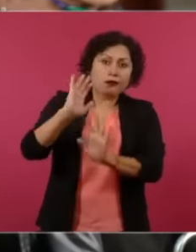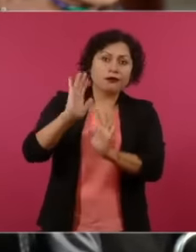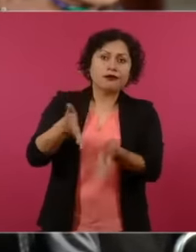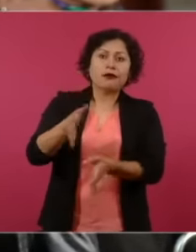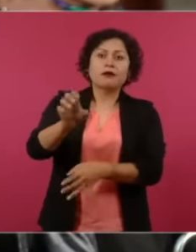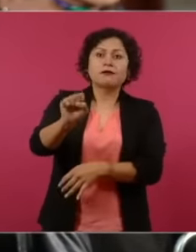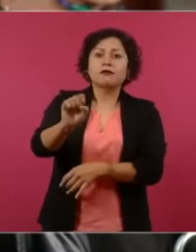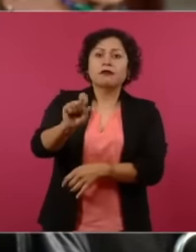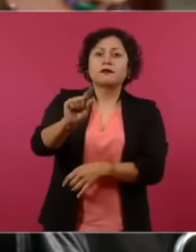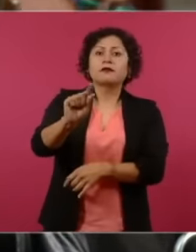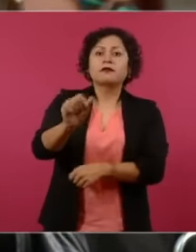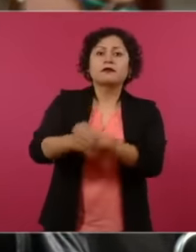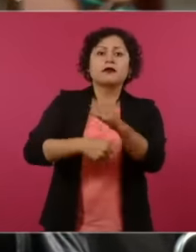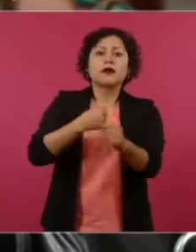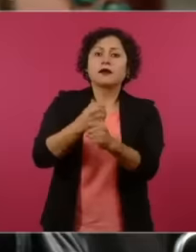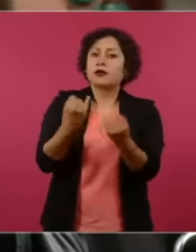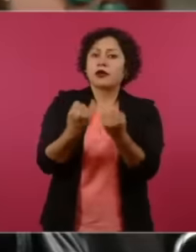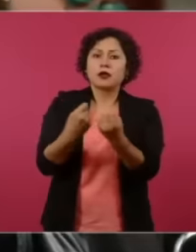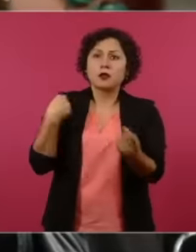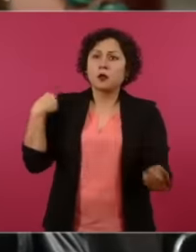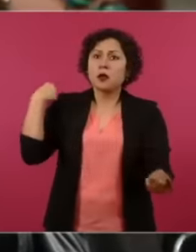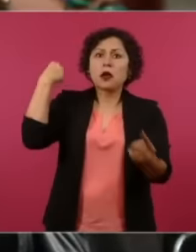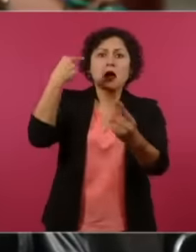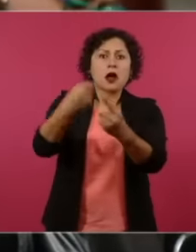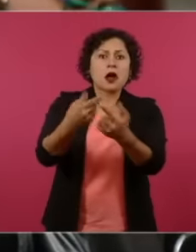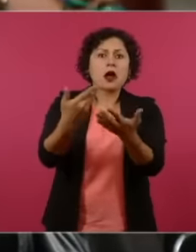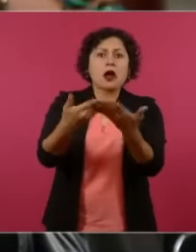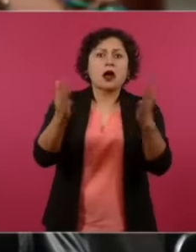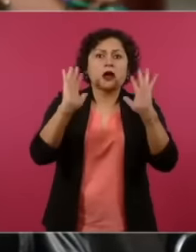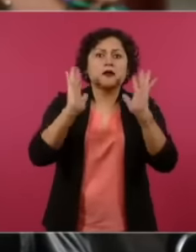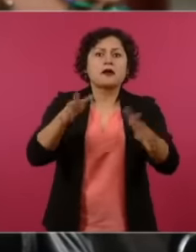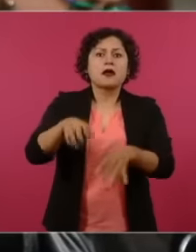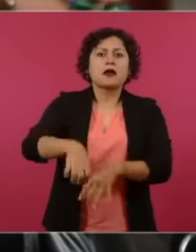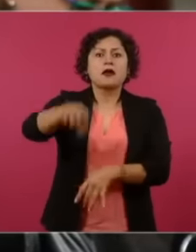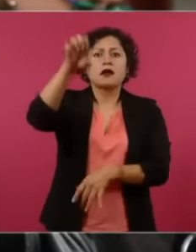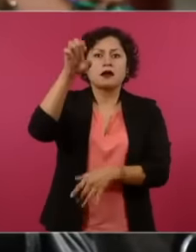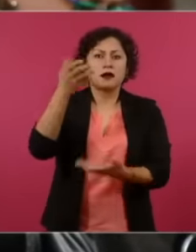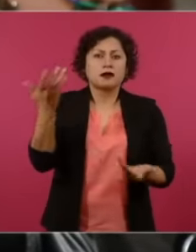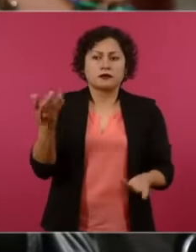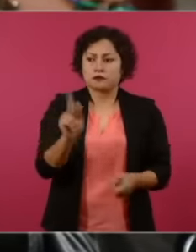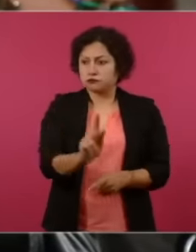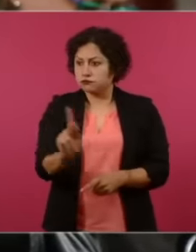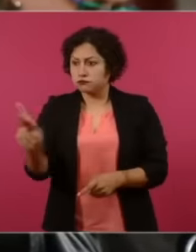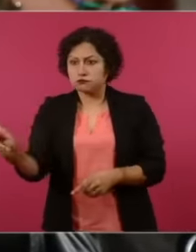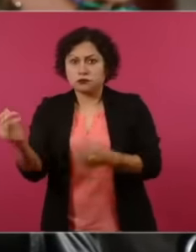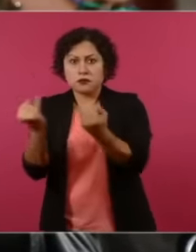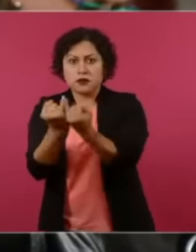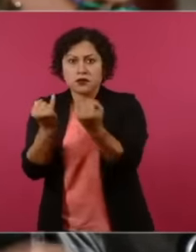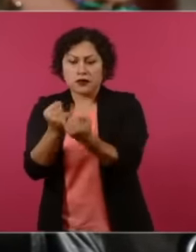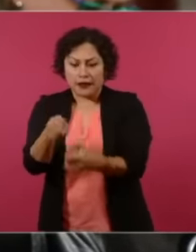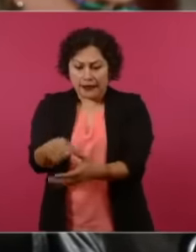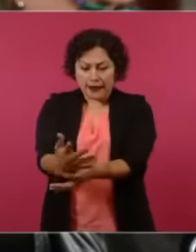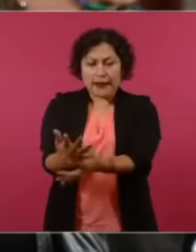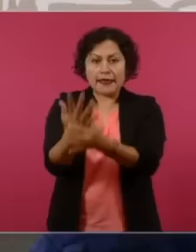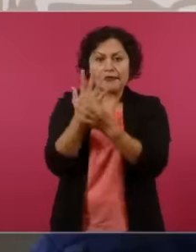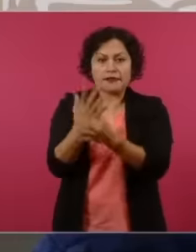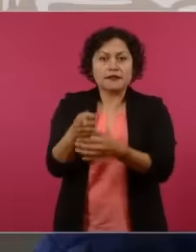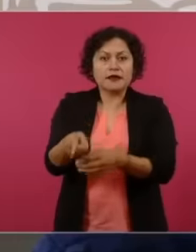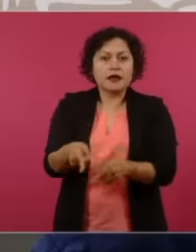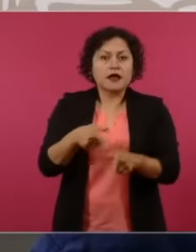and they say that a miner has an average lifespan of 55 years or Either we can no longer continue in the fight